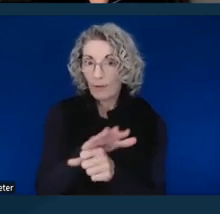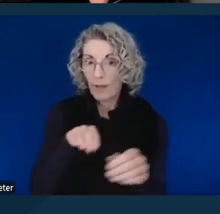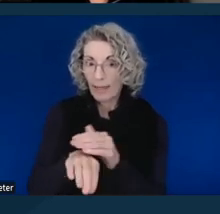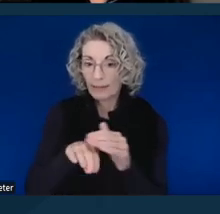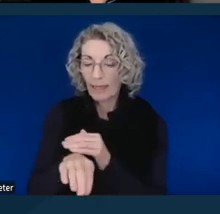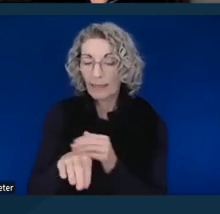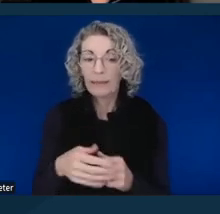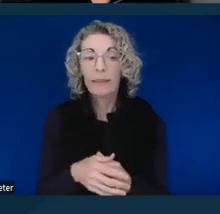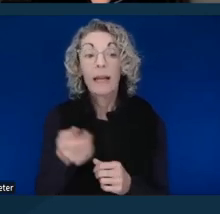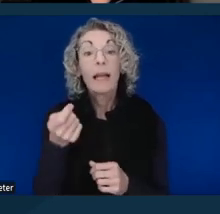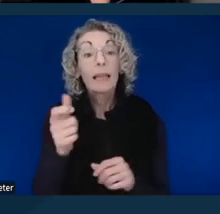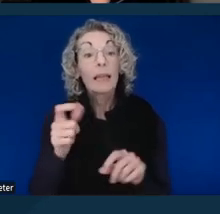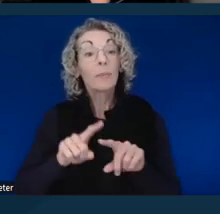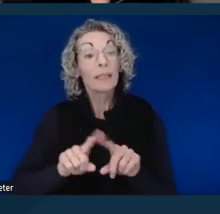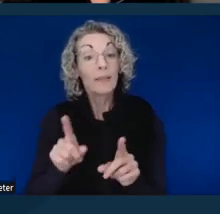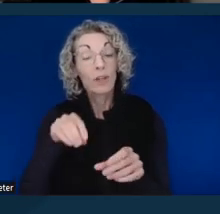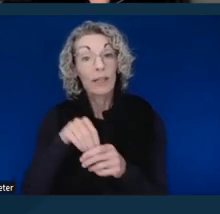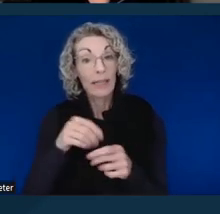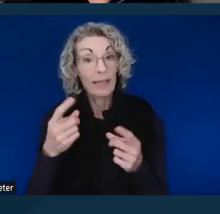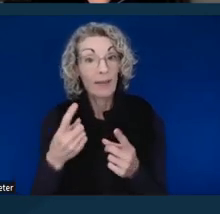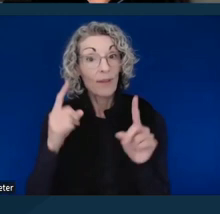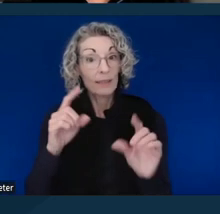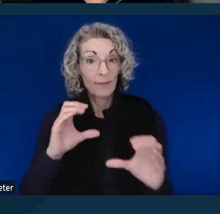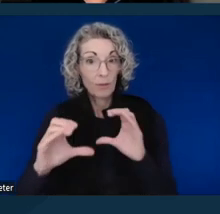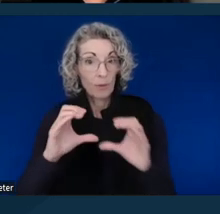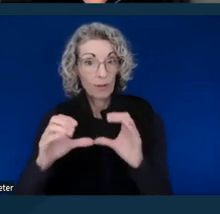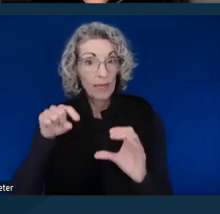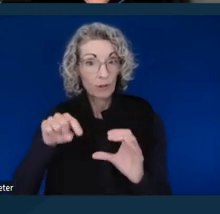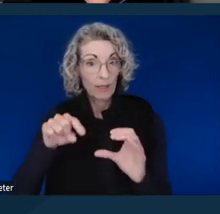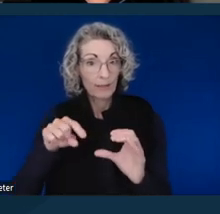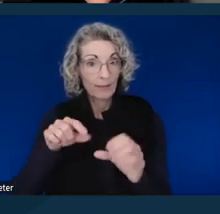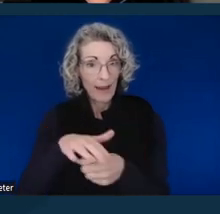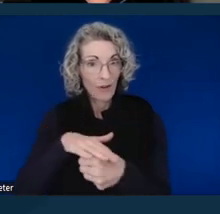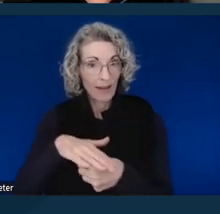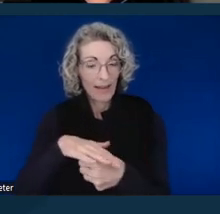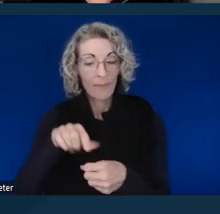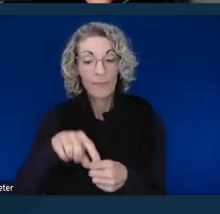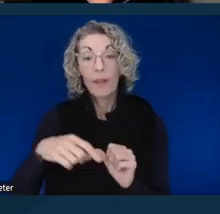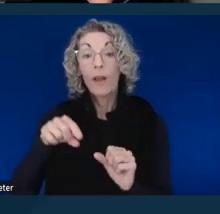in the effective communication context, the regulations that have to do specifically